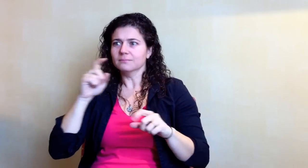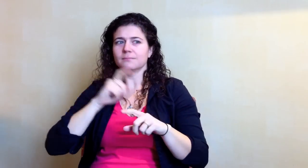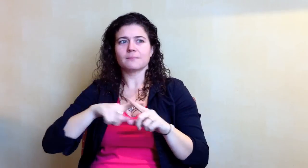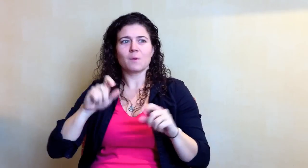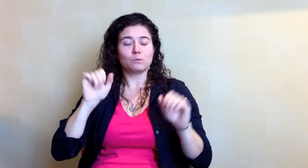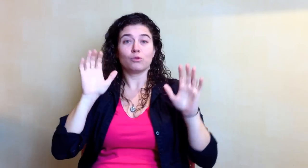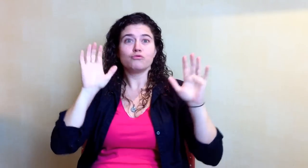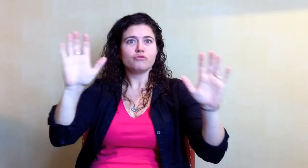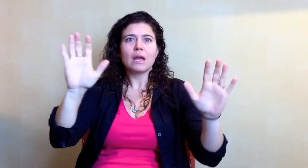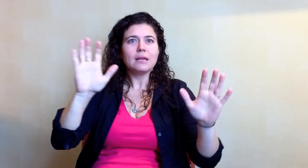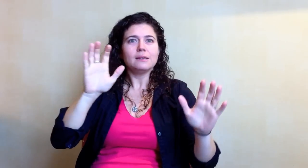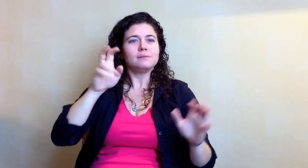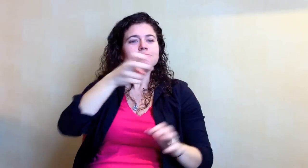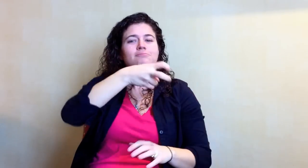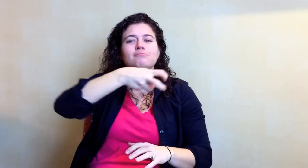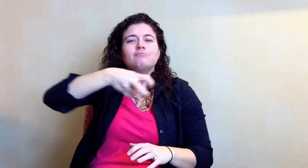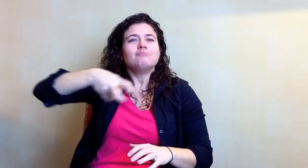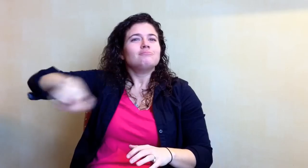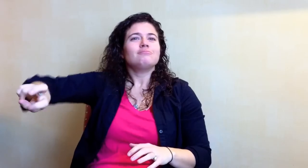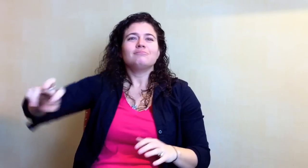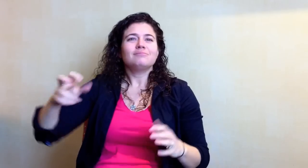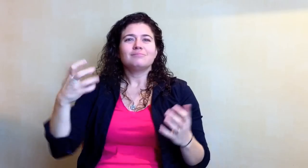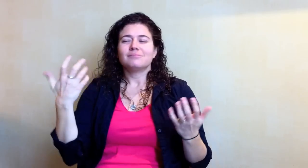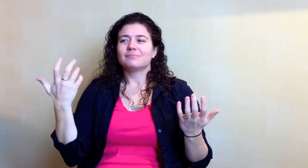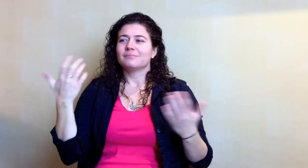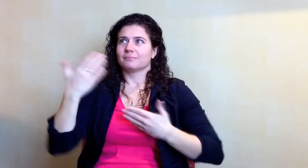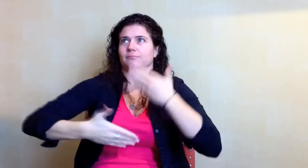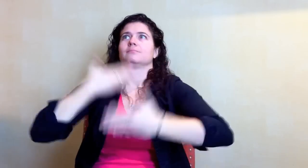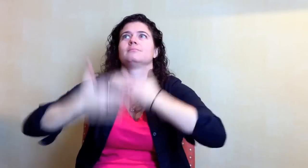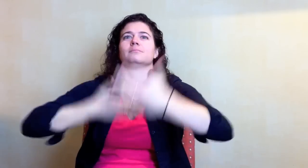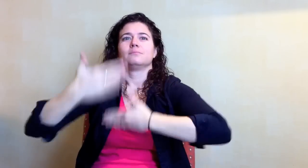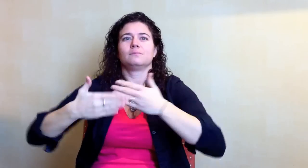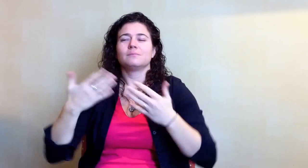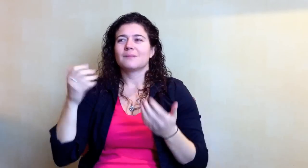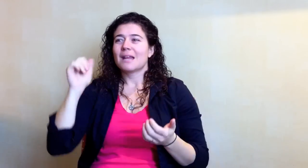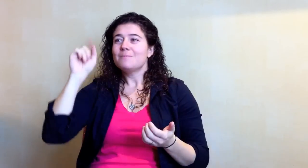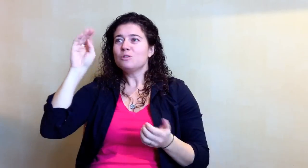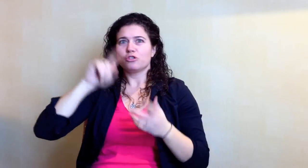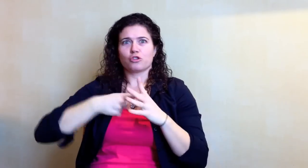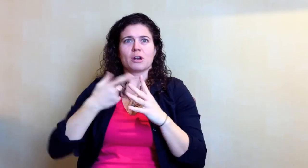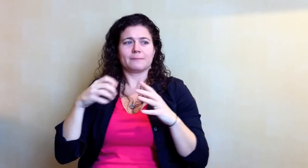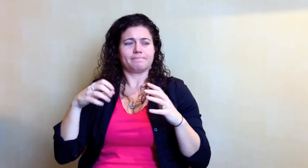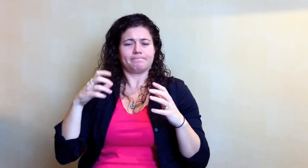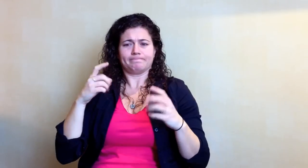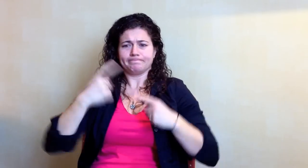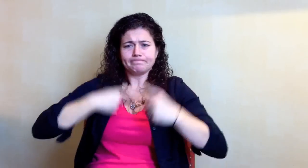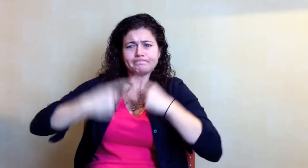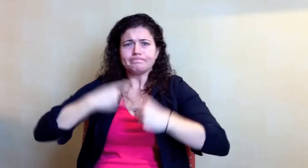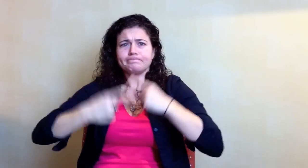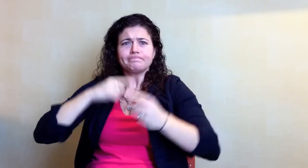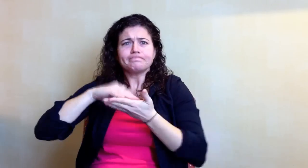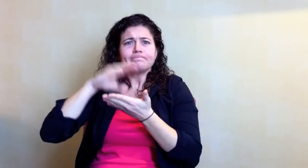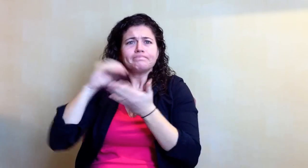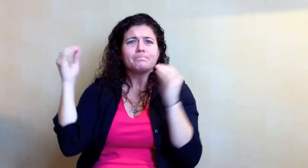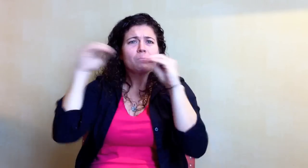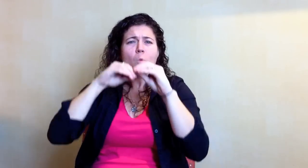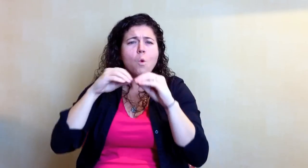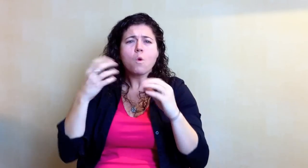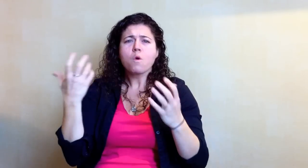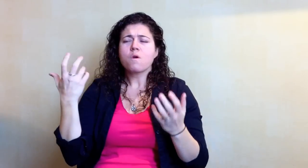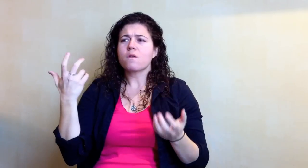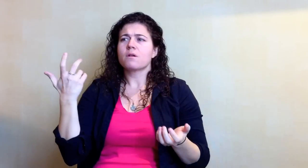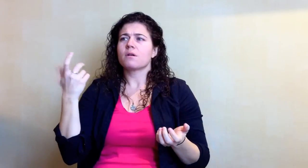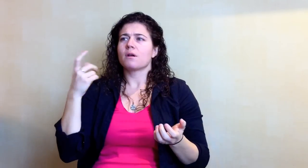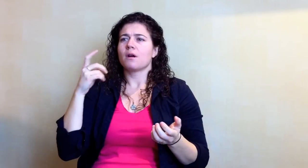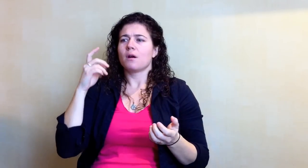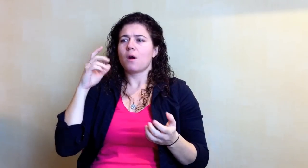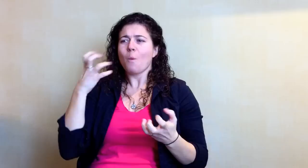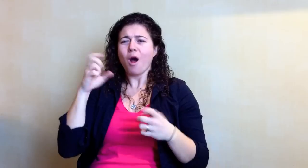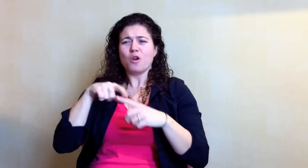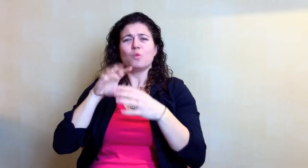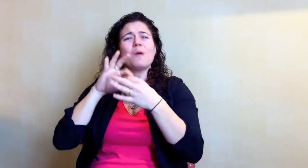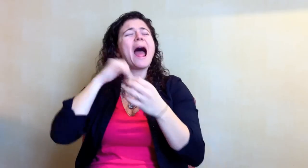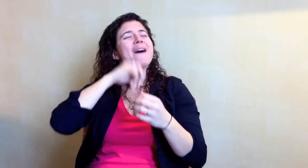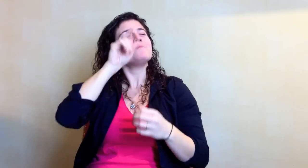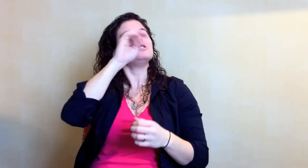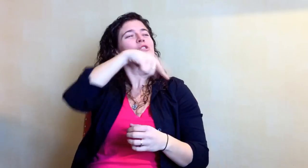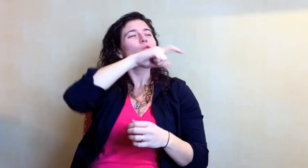but the transition was smooth. Things were moving. The administrators were starting to sign more - yes, we do have